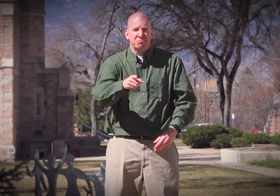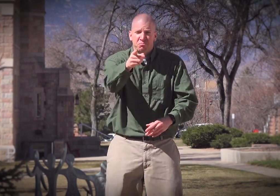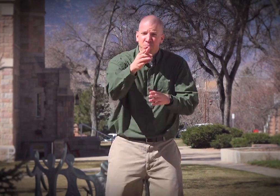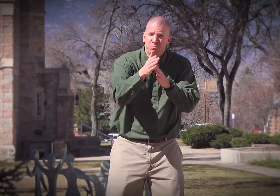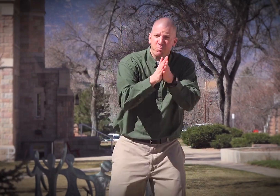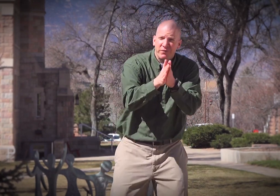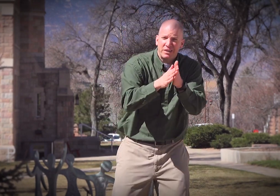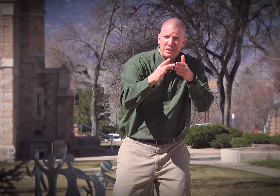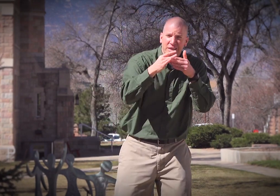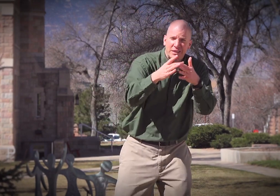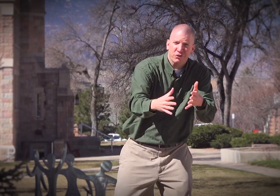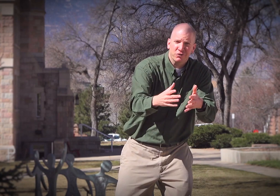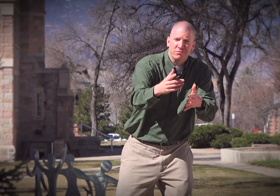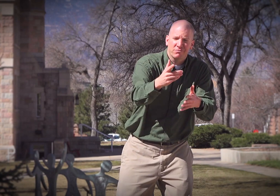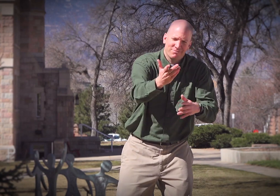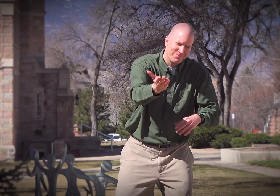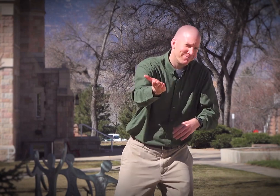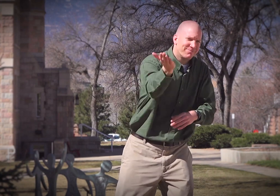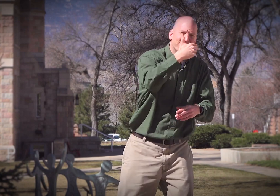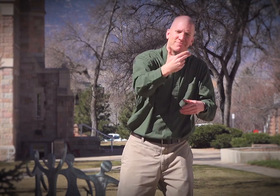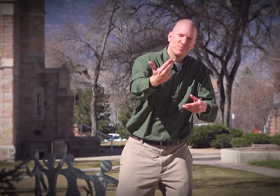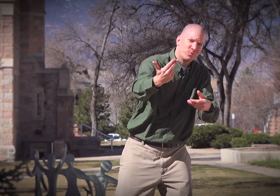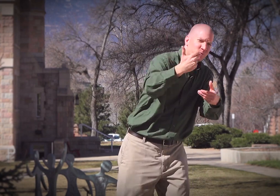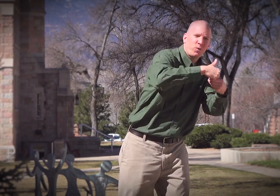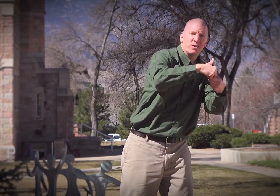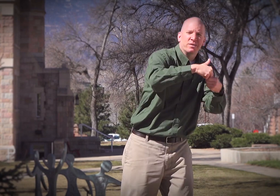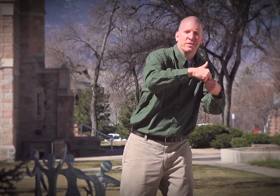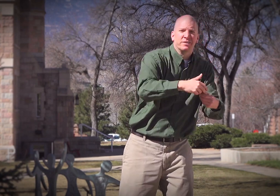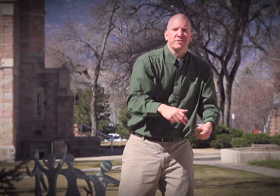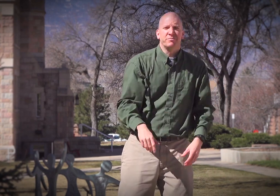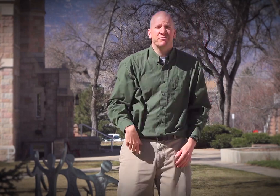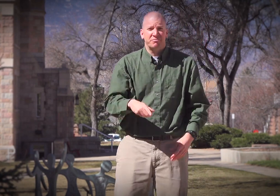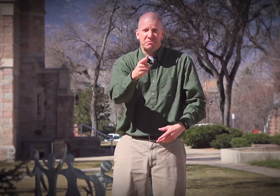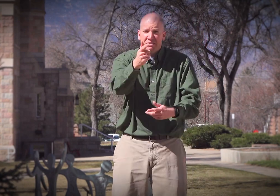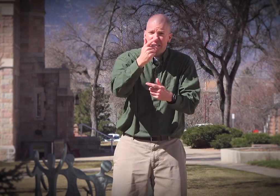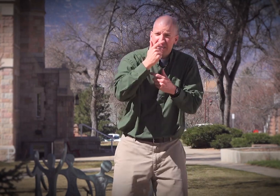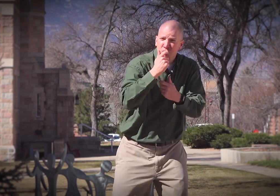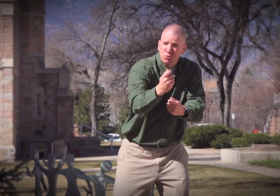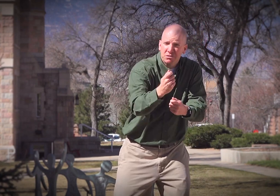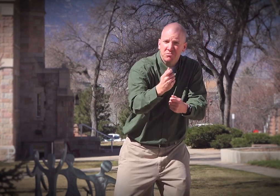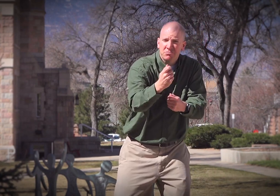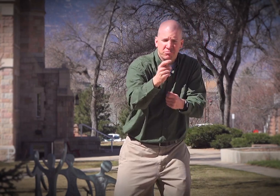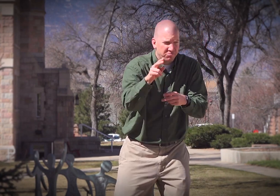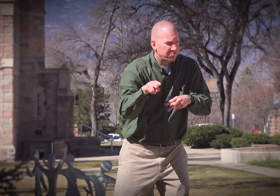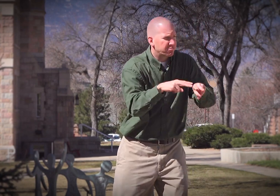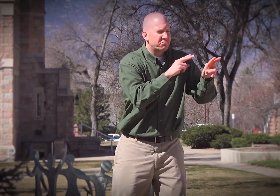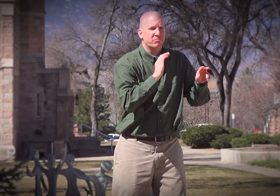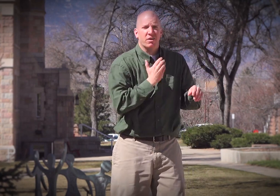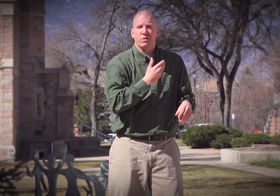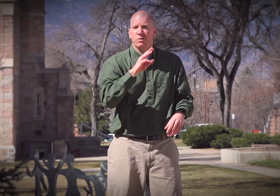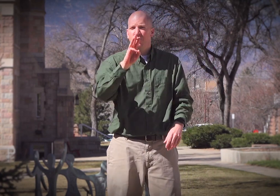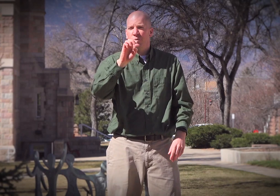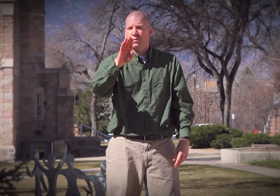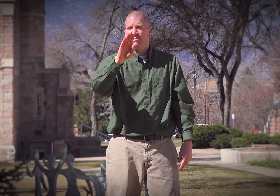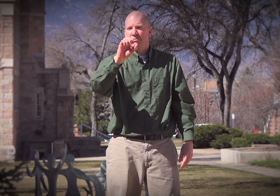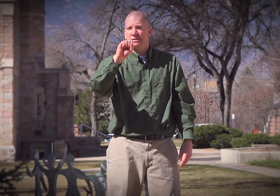If you're highly motivated with strong leadership skills, CSDB may be the place for you. If you're interested and want more information,